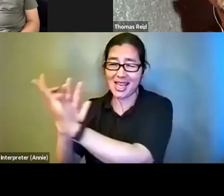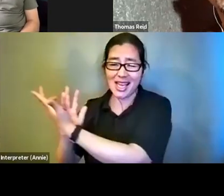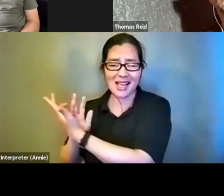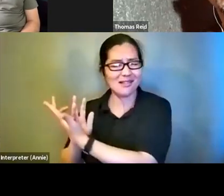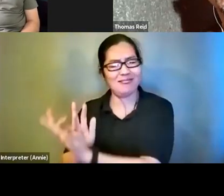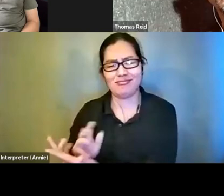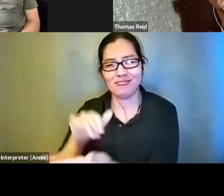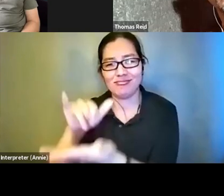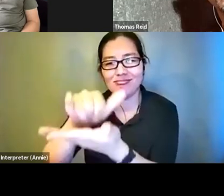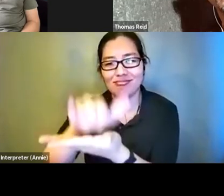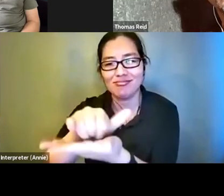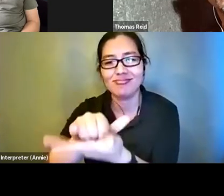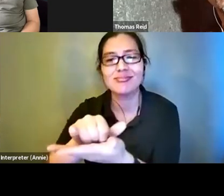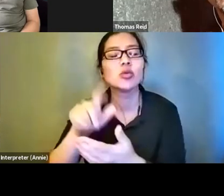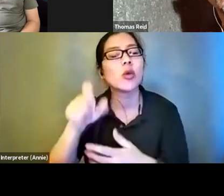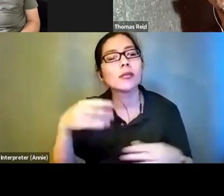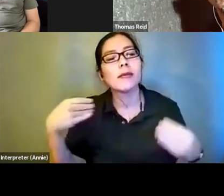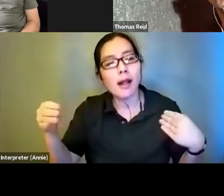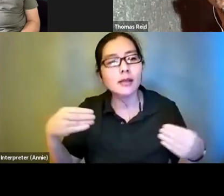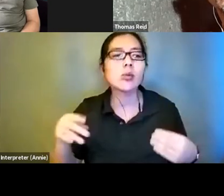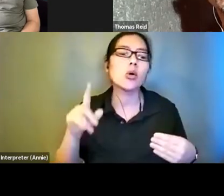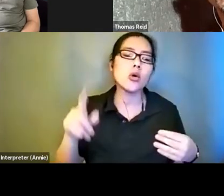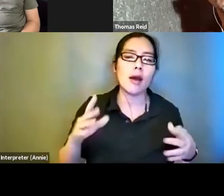if you are going to do a great job. In general I think it's a great practice.